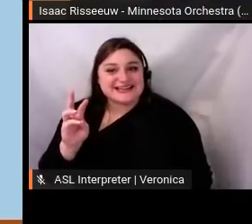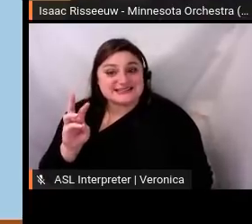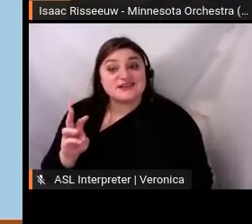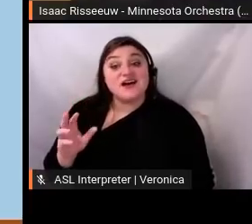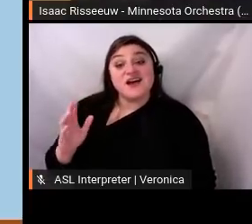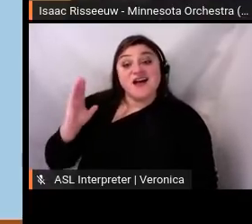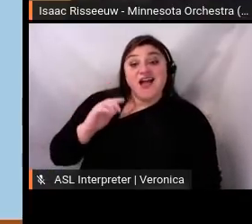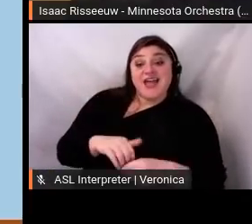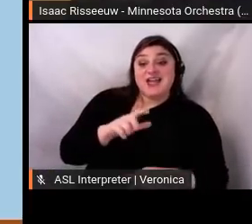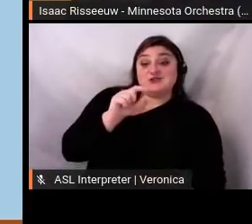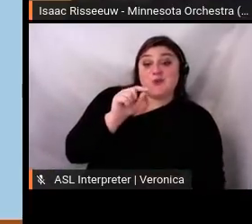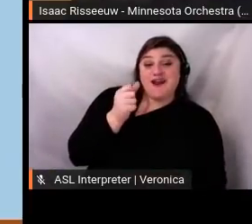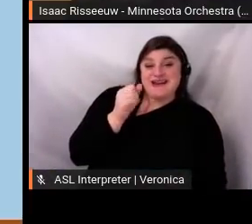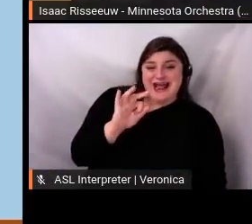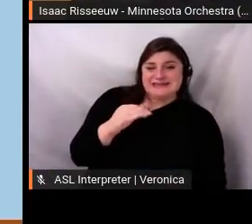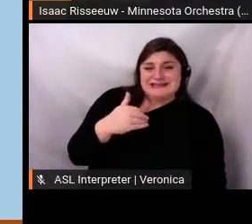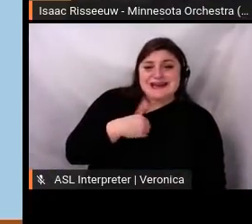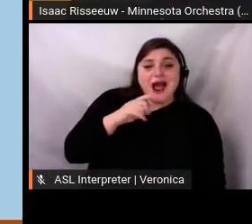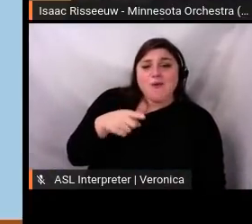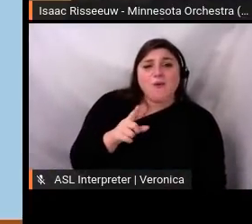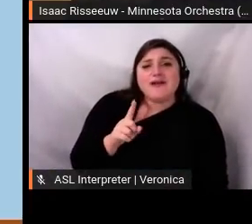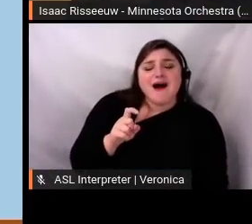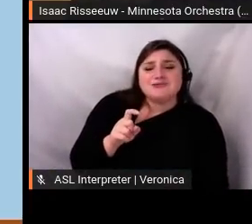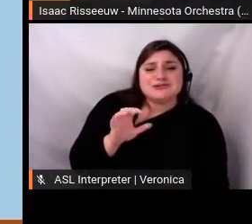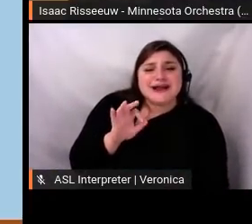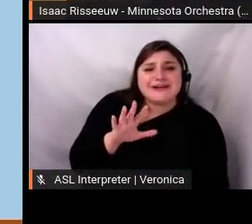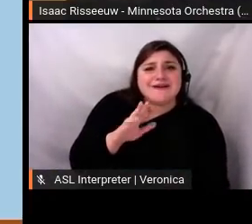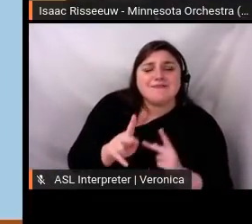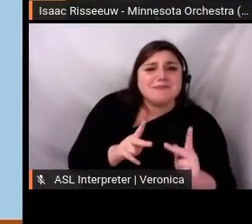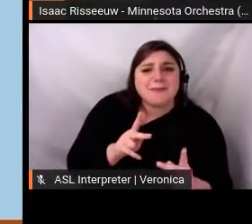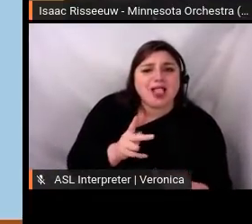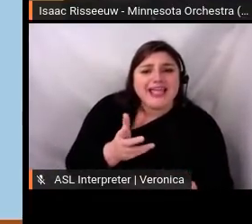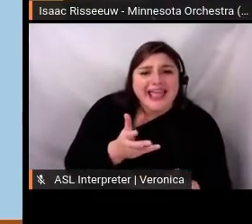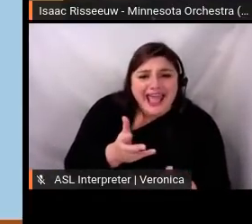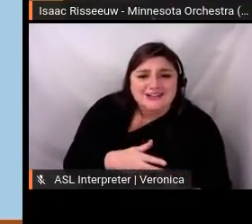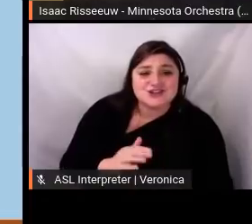with 195 engagements per post. Our ongoing connection to the